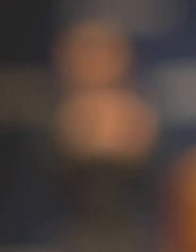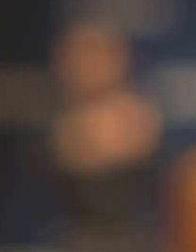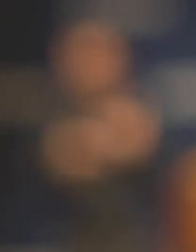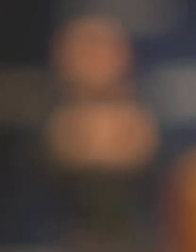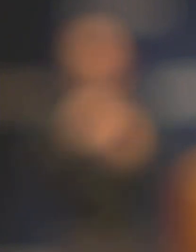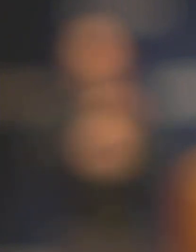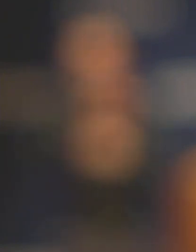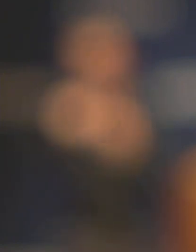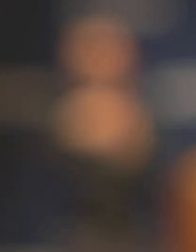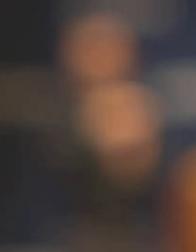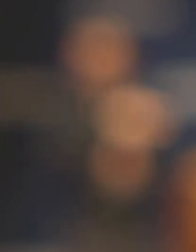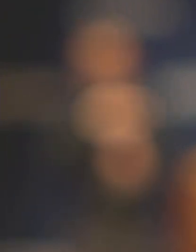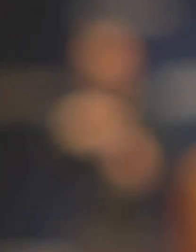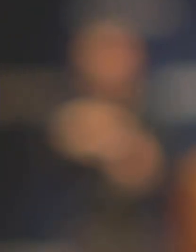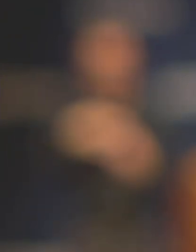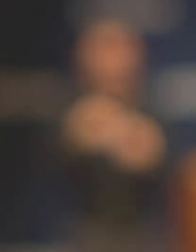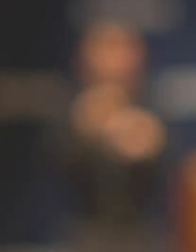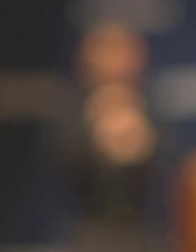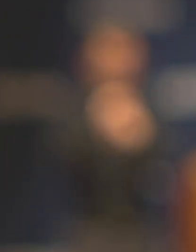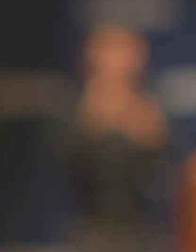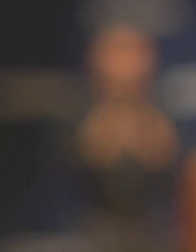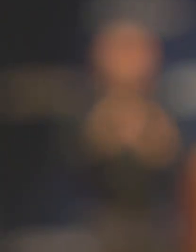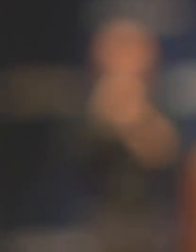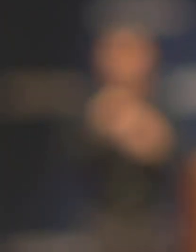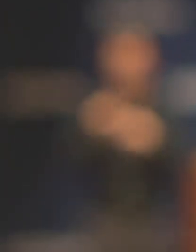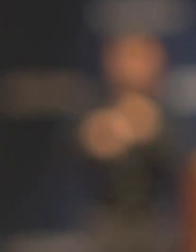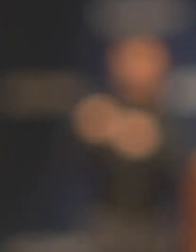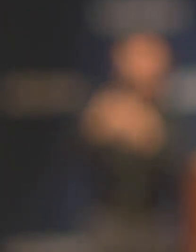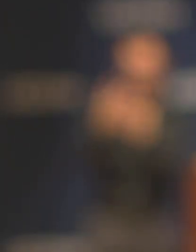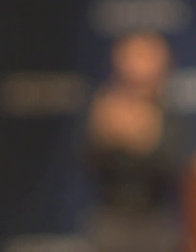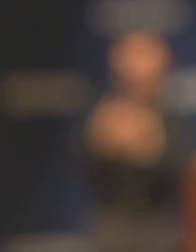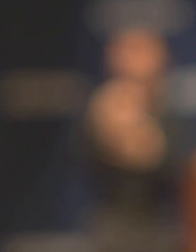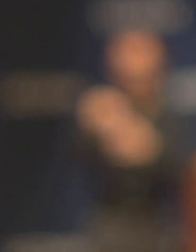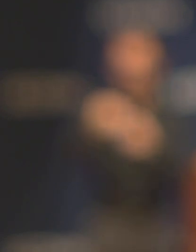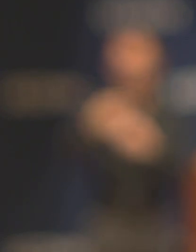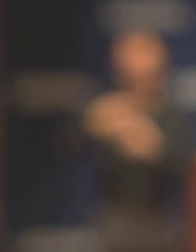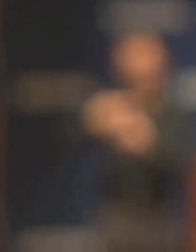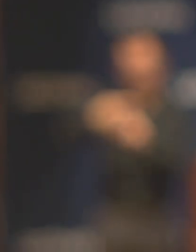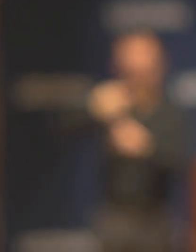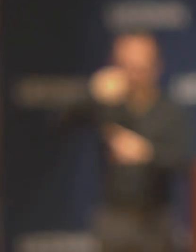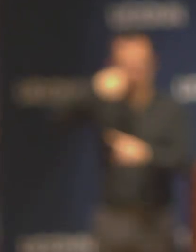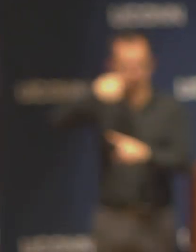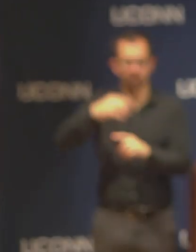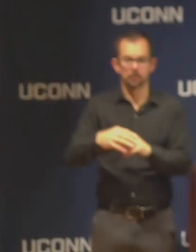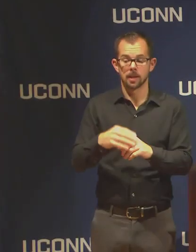as patients are coming in. And if they have symptoms they're segregated into a separate area.